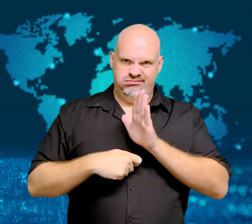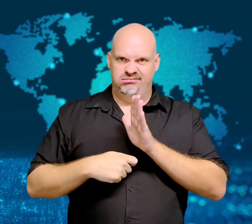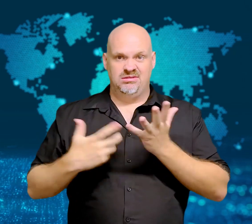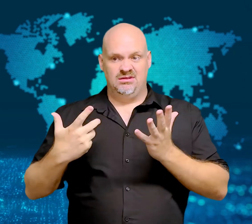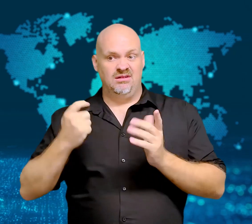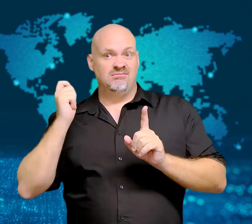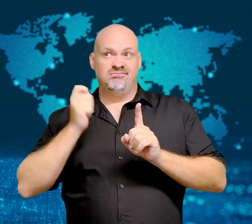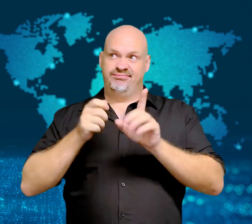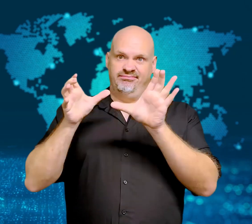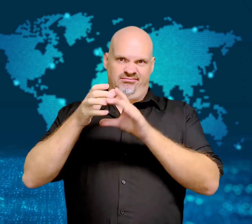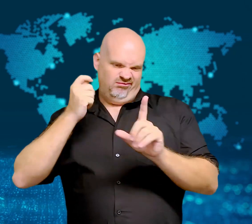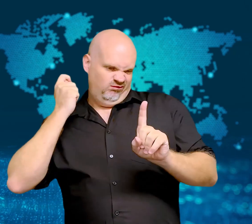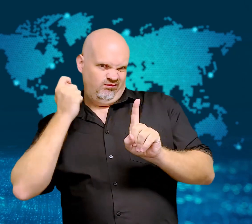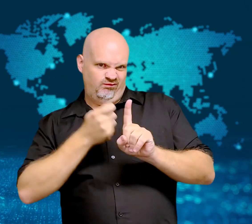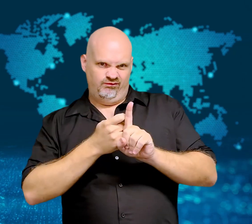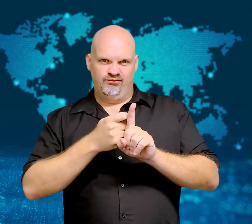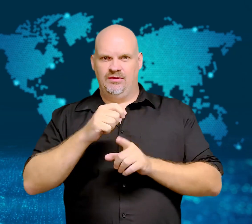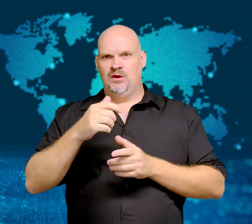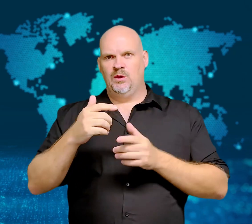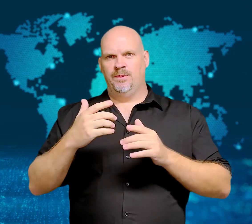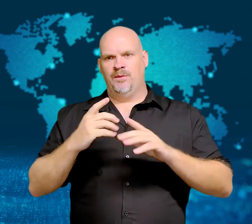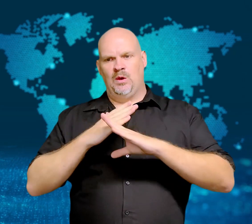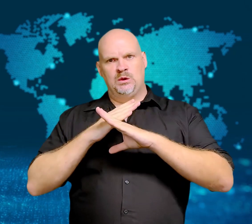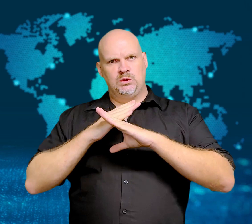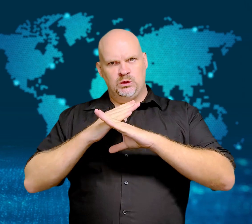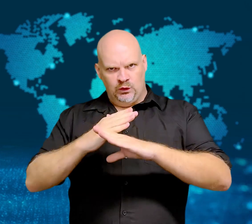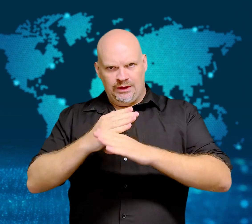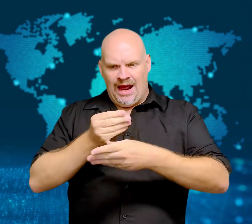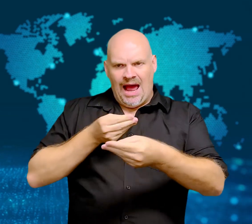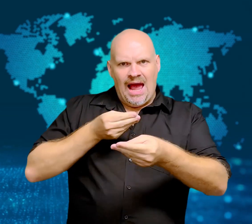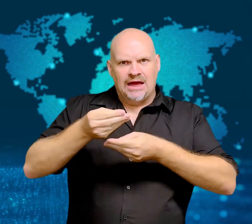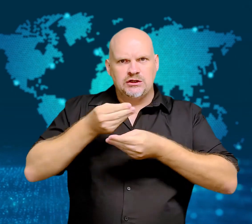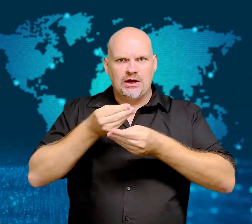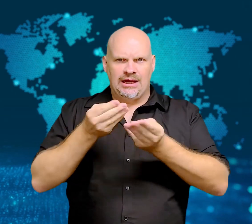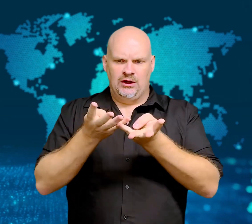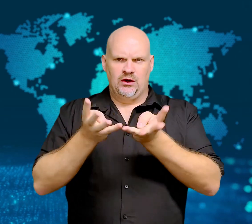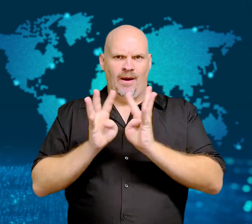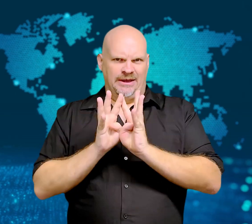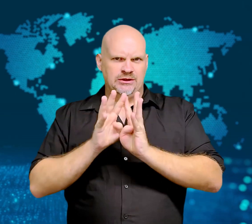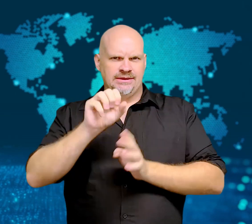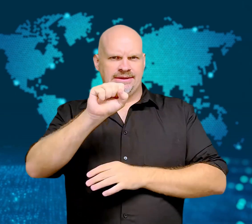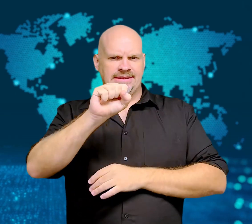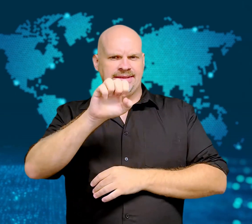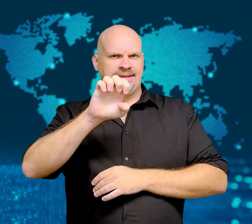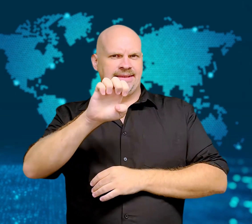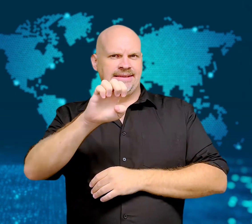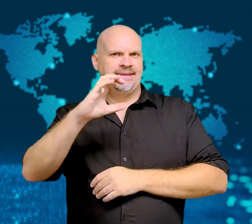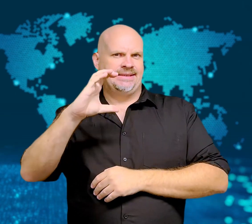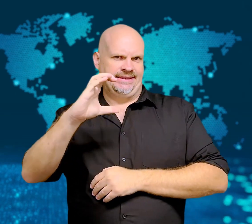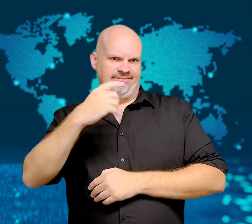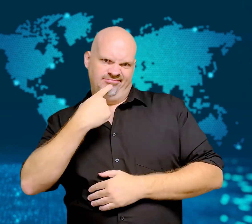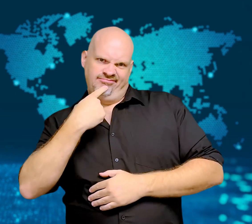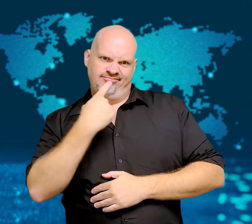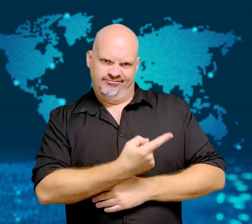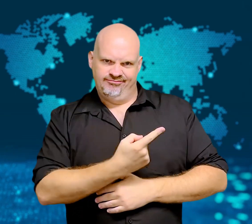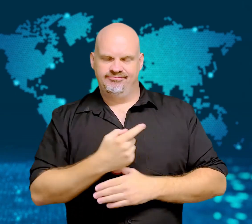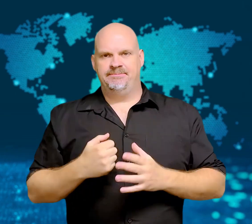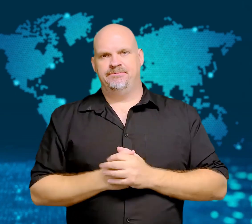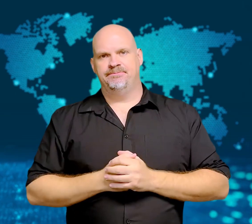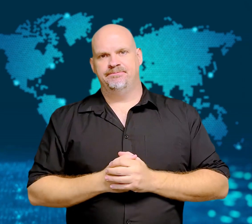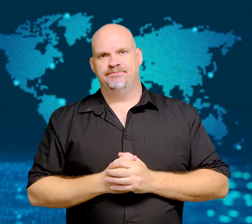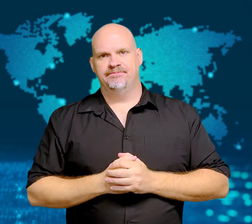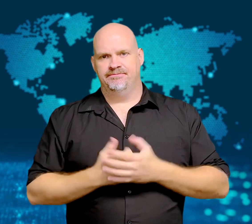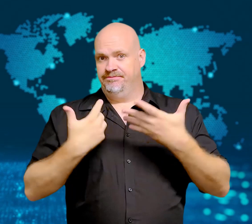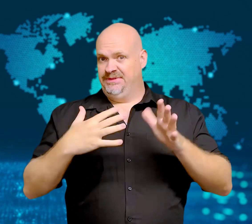charges brought by the Securities and Exchange Commission (SEC) in the US.